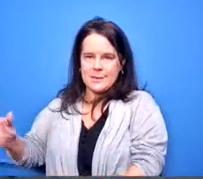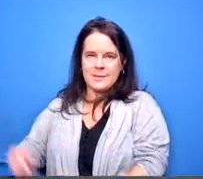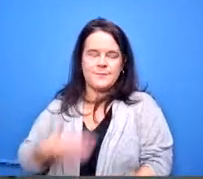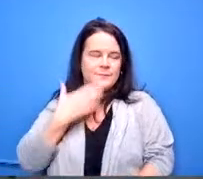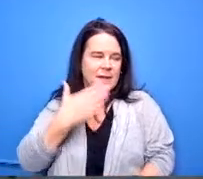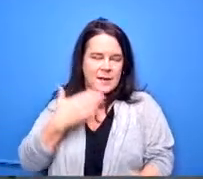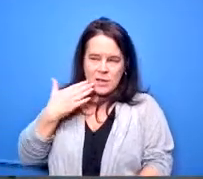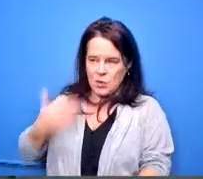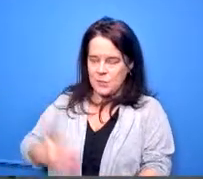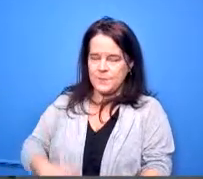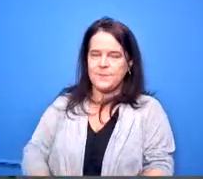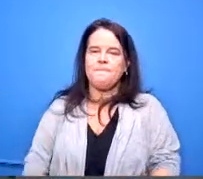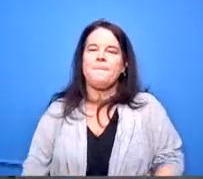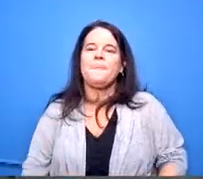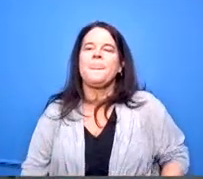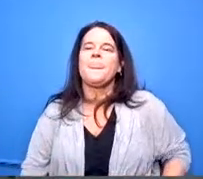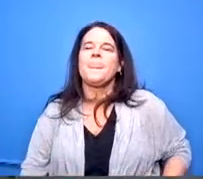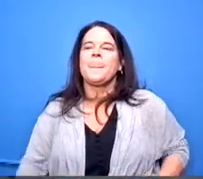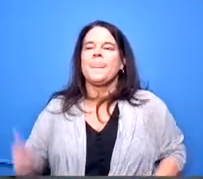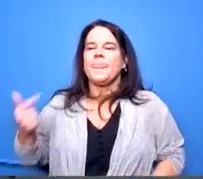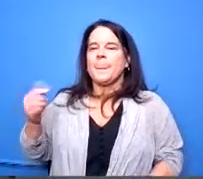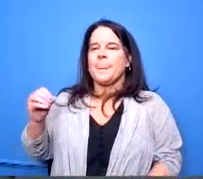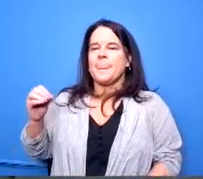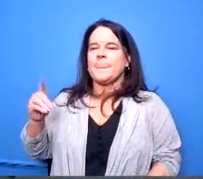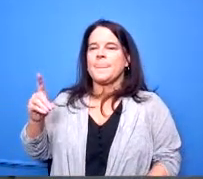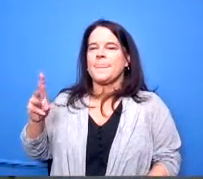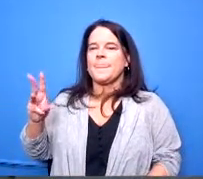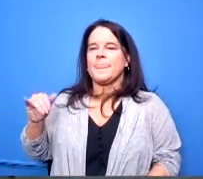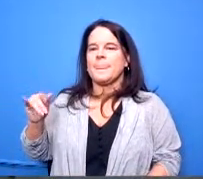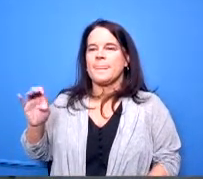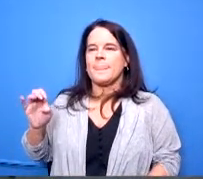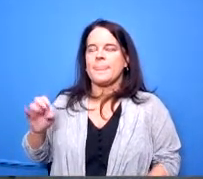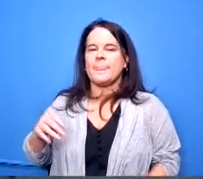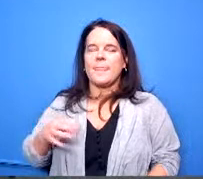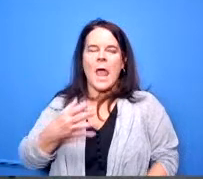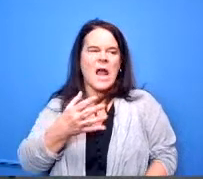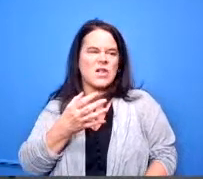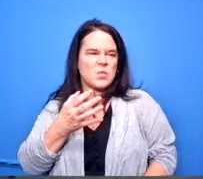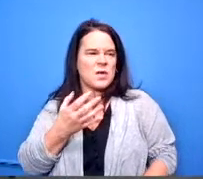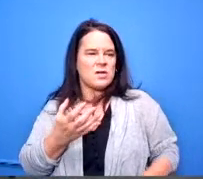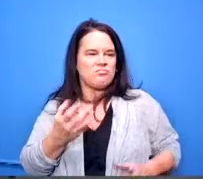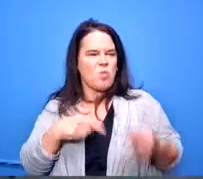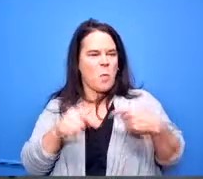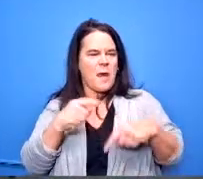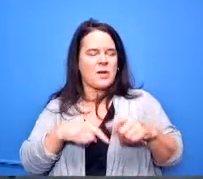dr goodwin i just like to echo back on the first part of the question that you asked about the